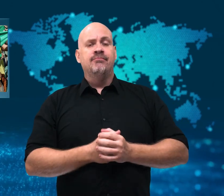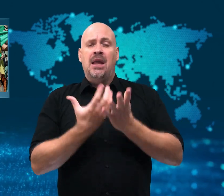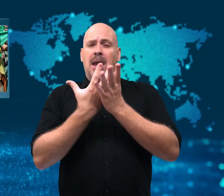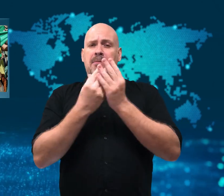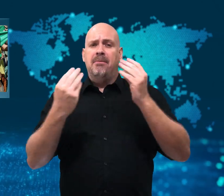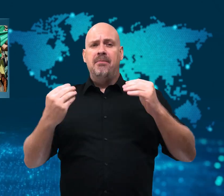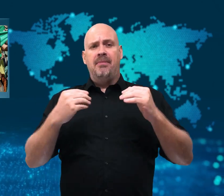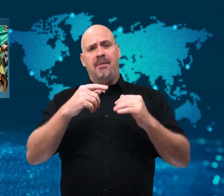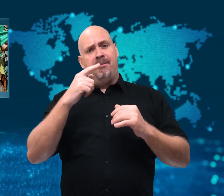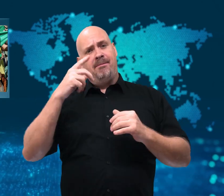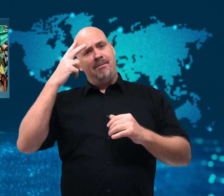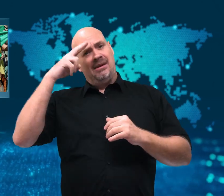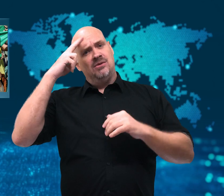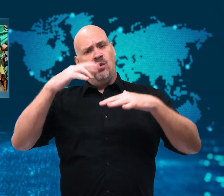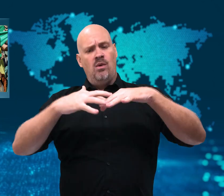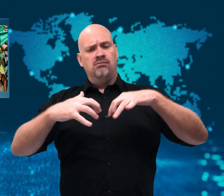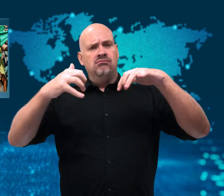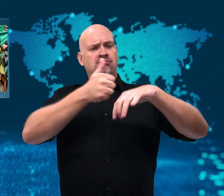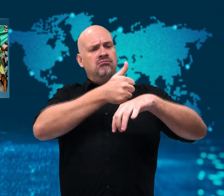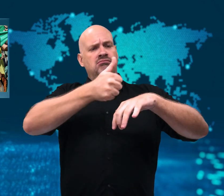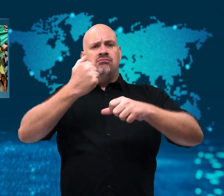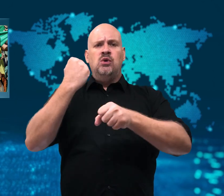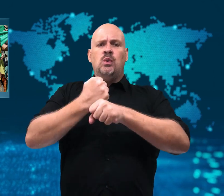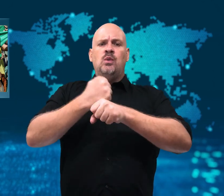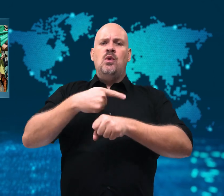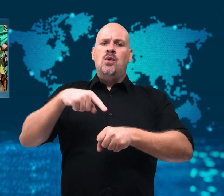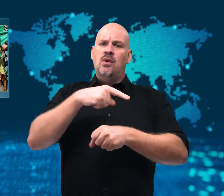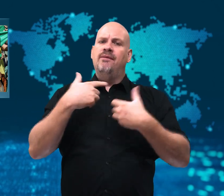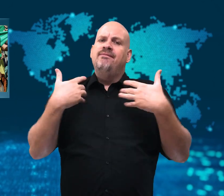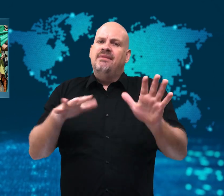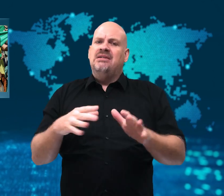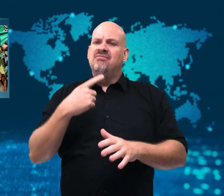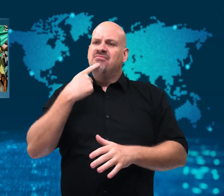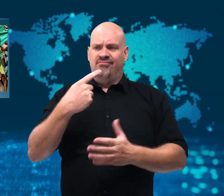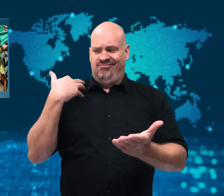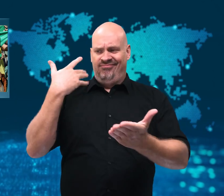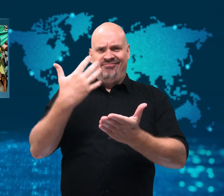Many of Mexico’s ministers had already